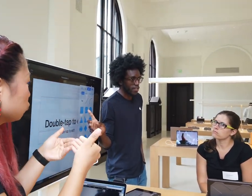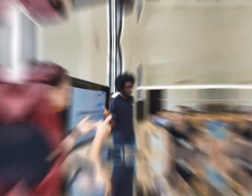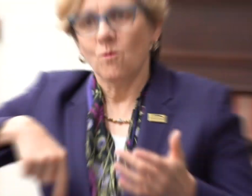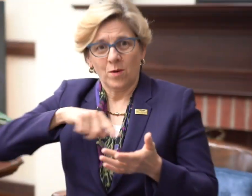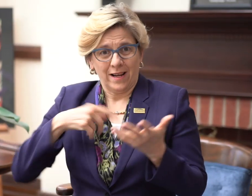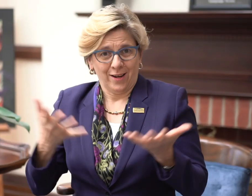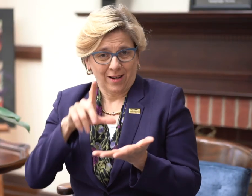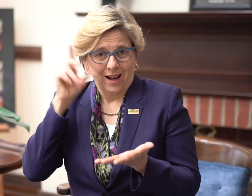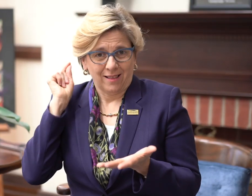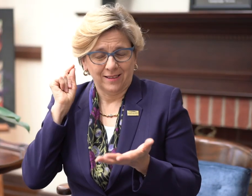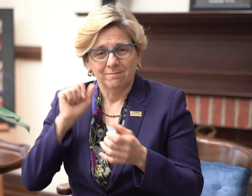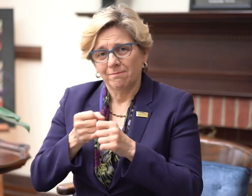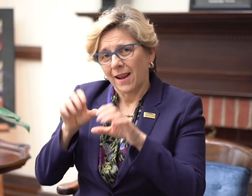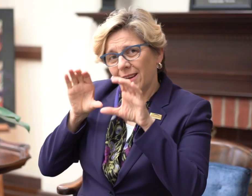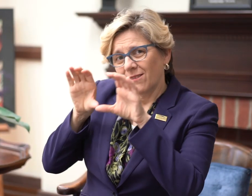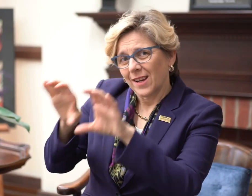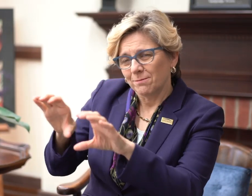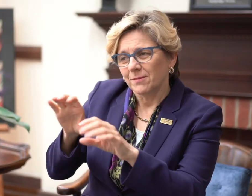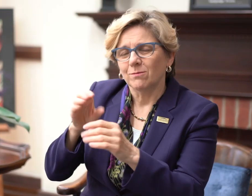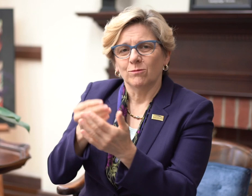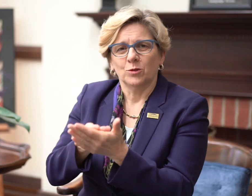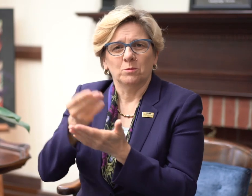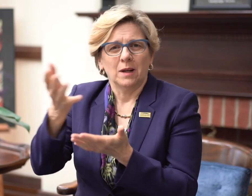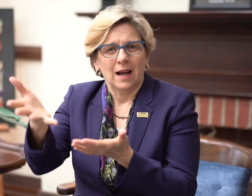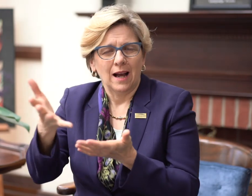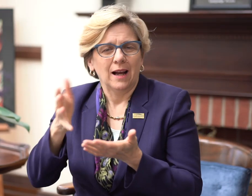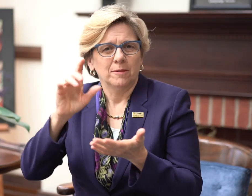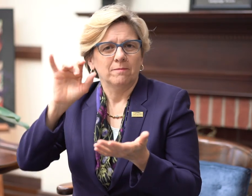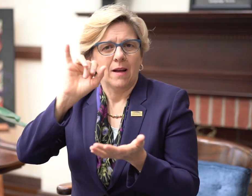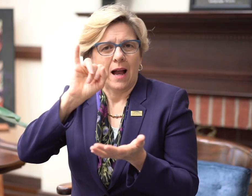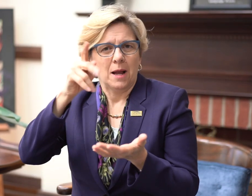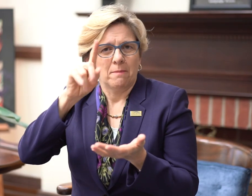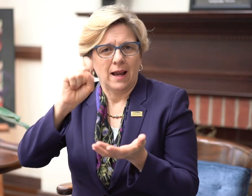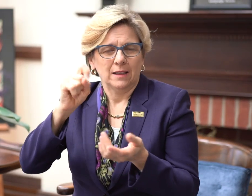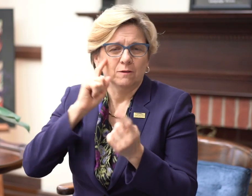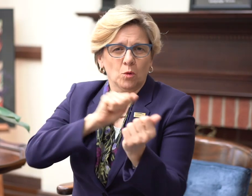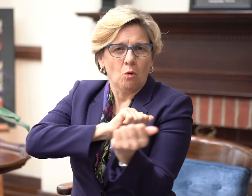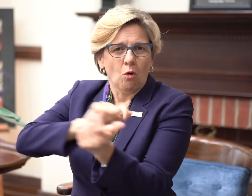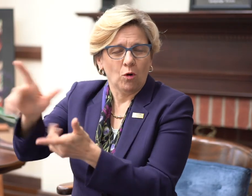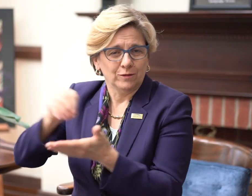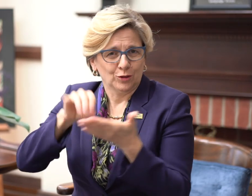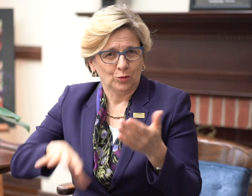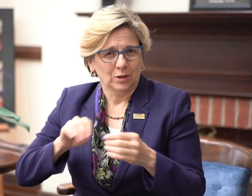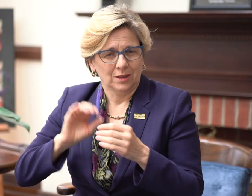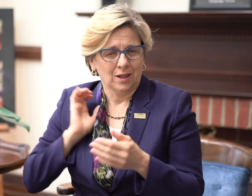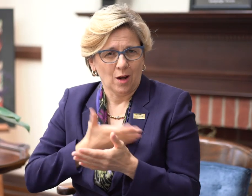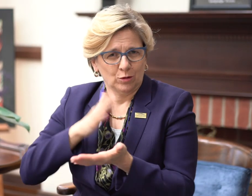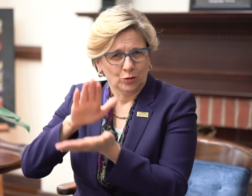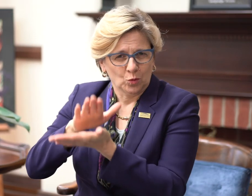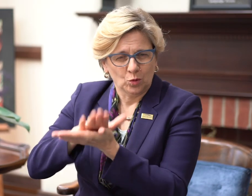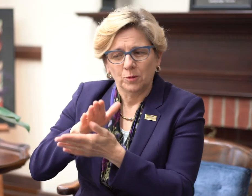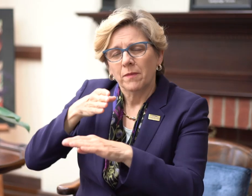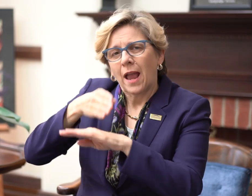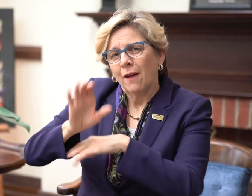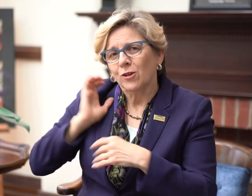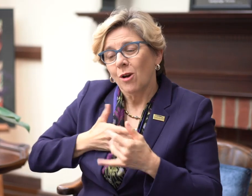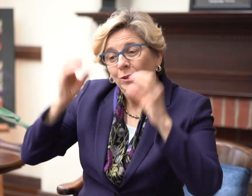Gallaudet made an investment decision to purchase iPads for all of our K through 12 students on the recommendation of our teachers and staff